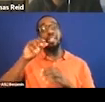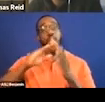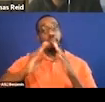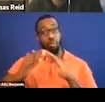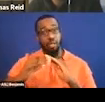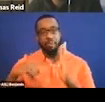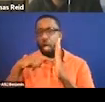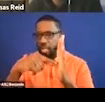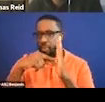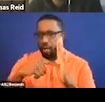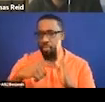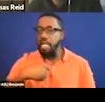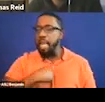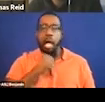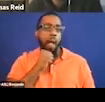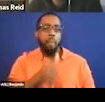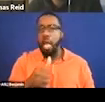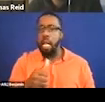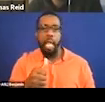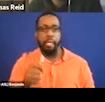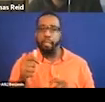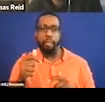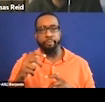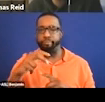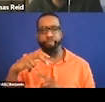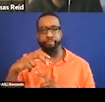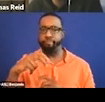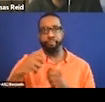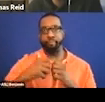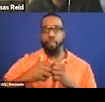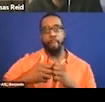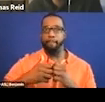Now, I'm not a big sports fan, but I really like sports documentaries.